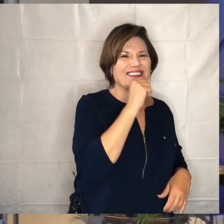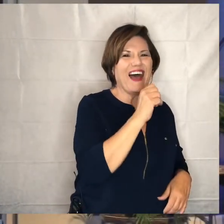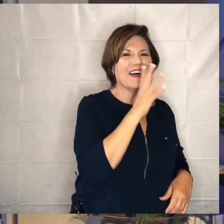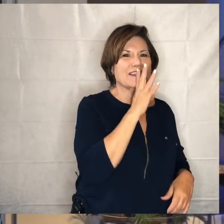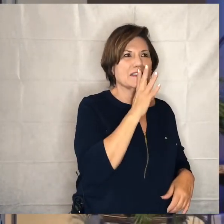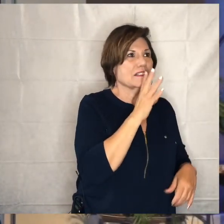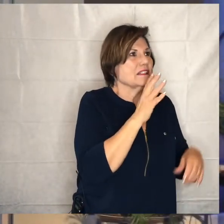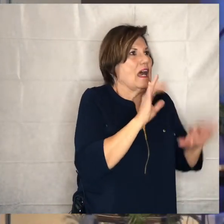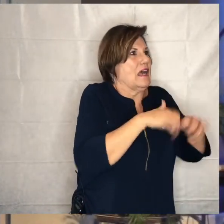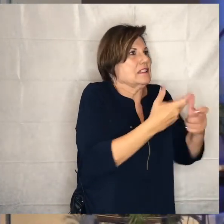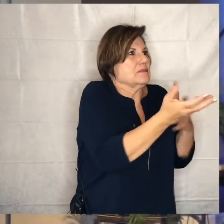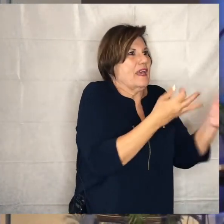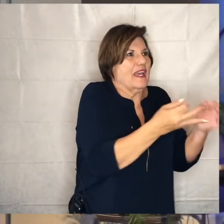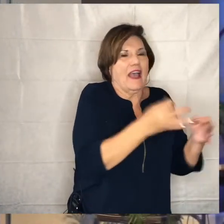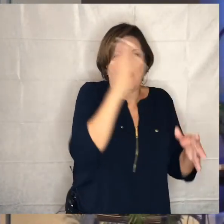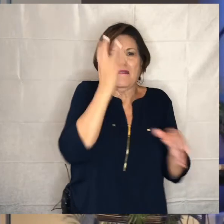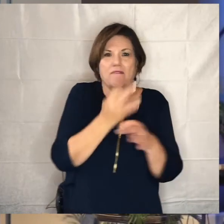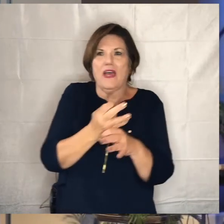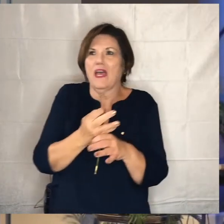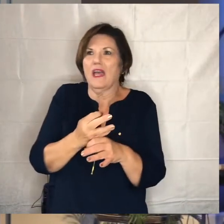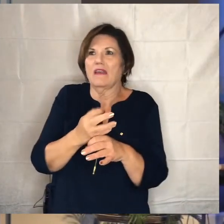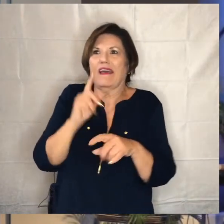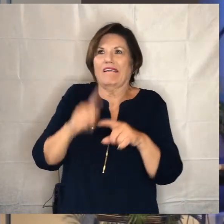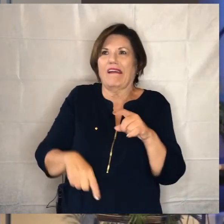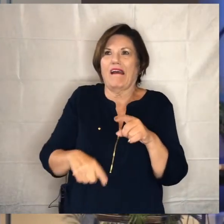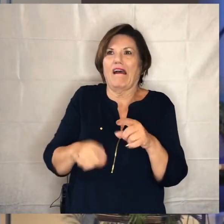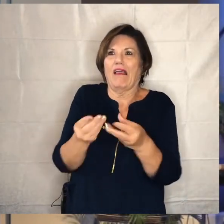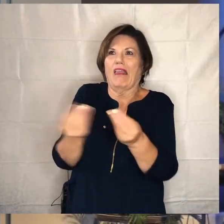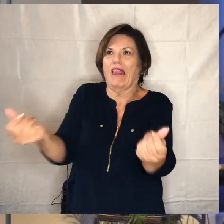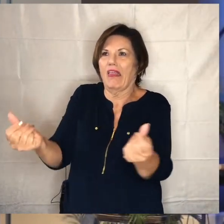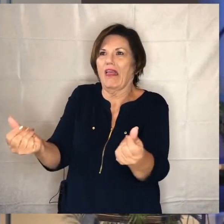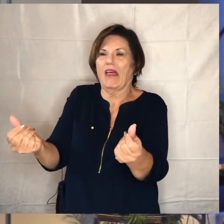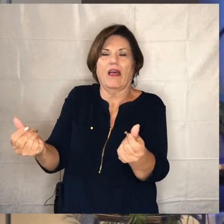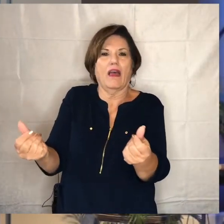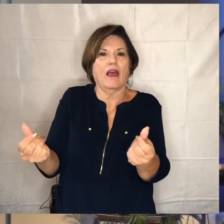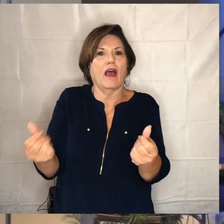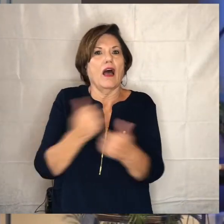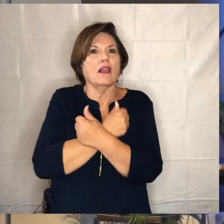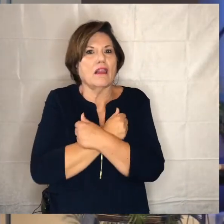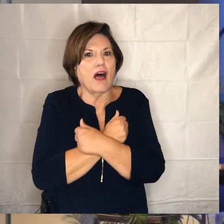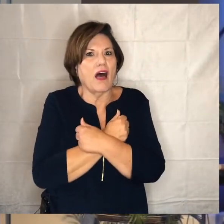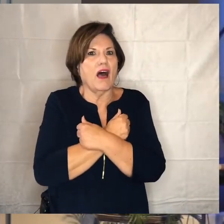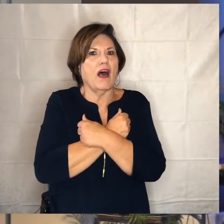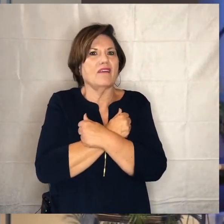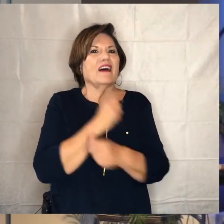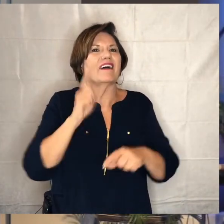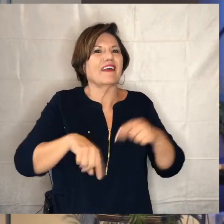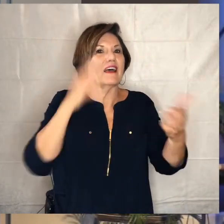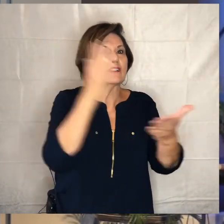joy unspeakable faith unsinkable keep going love unstoppable